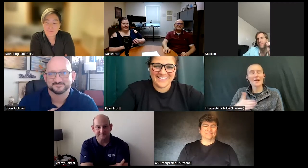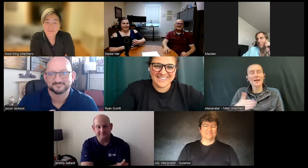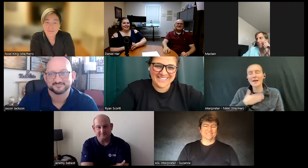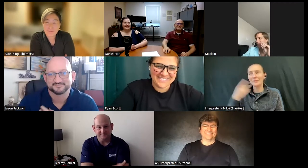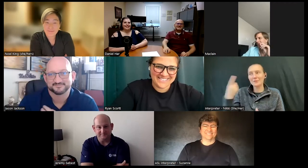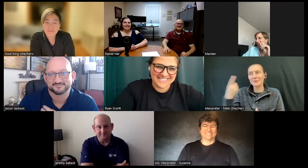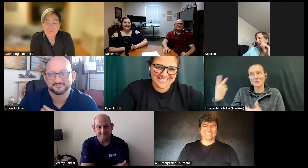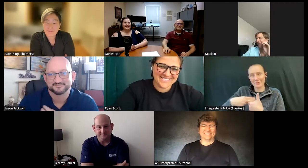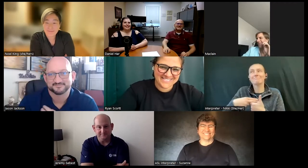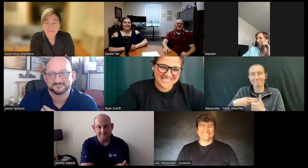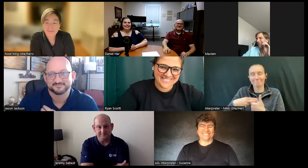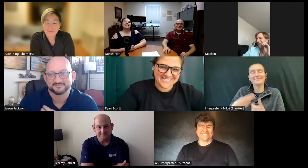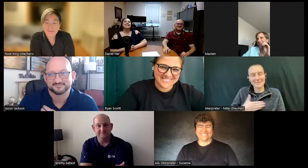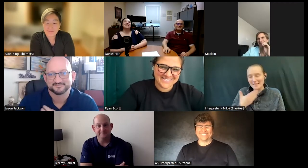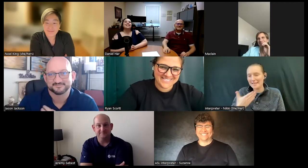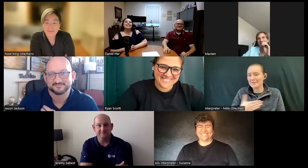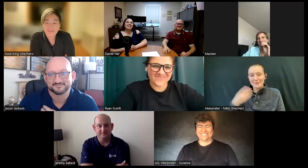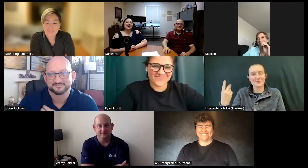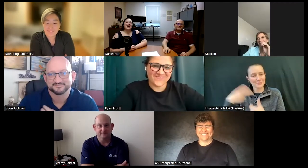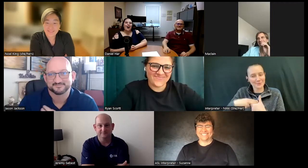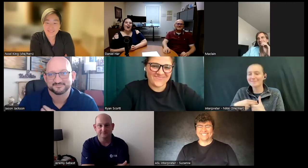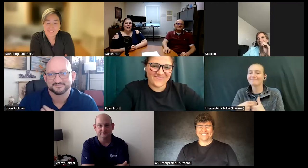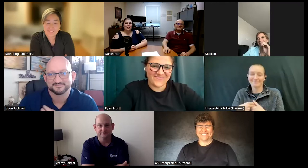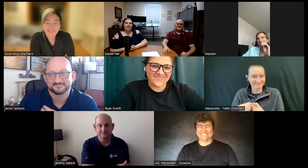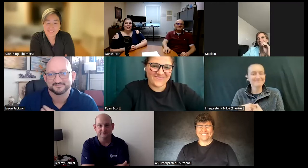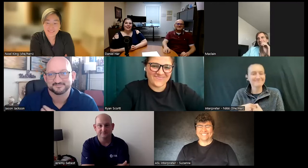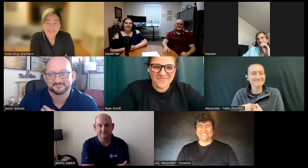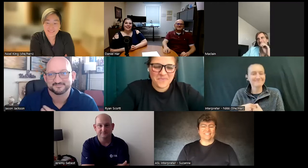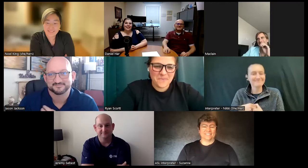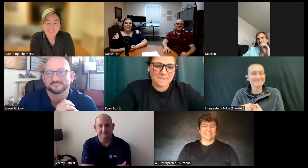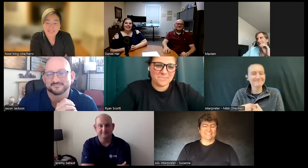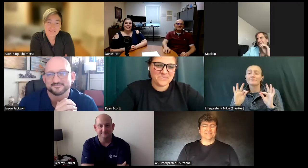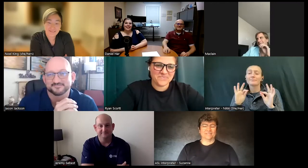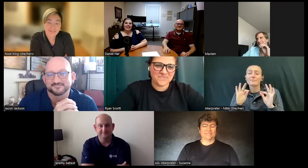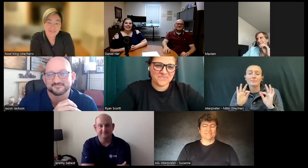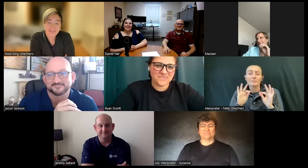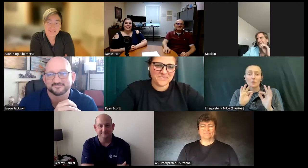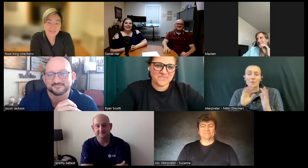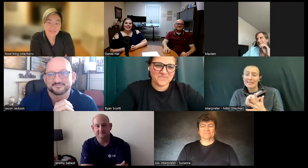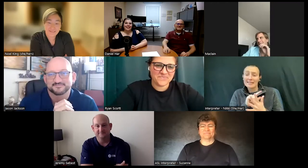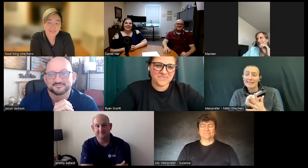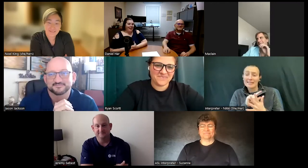laughs all right and Jeremy please uh how did